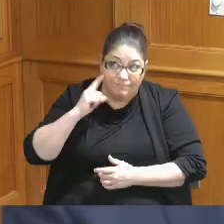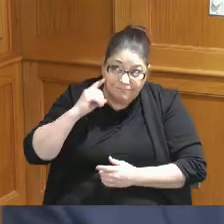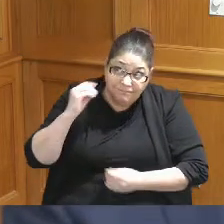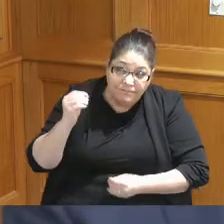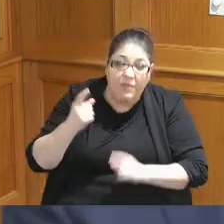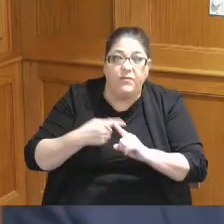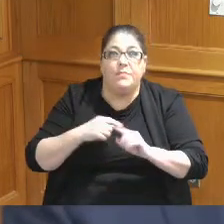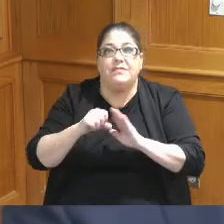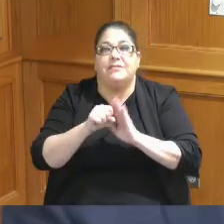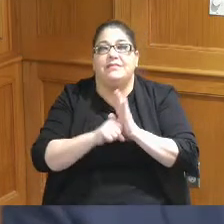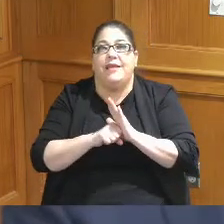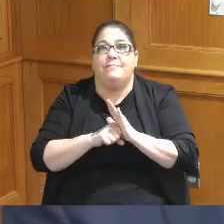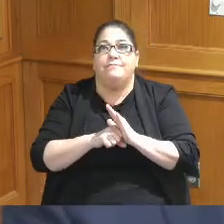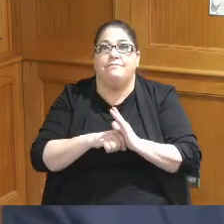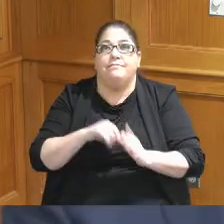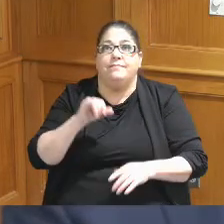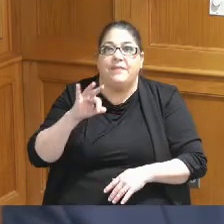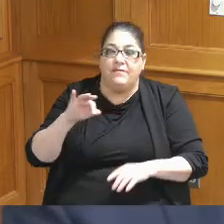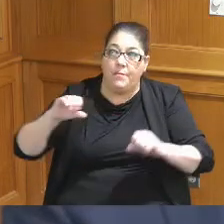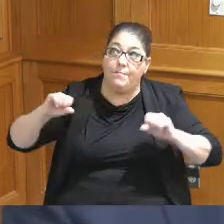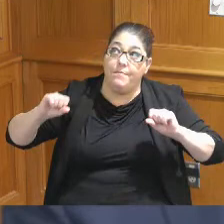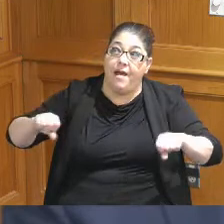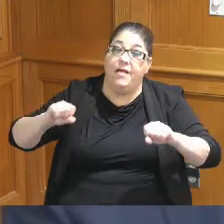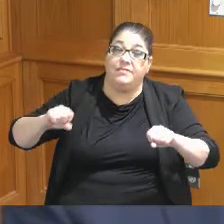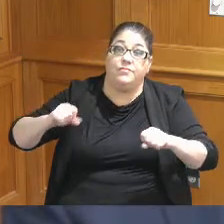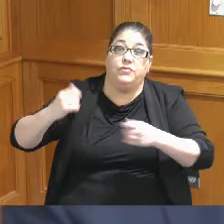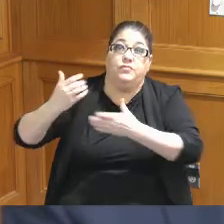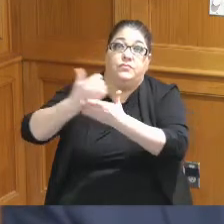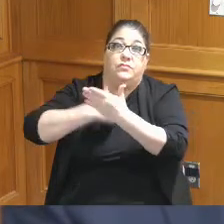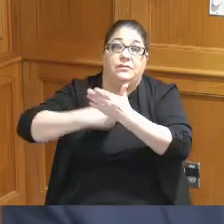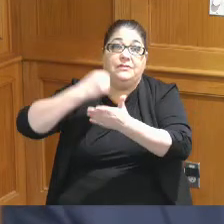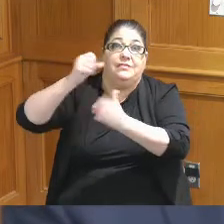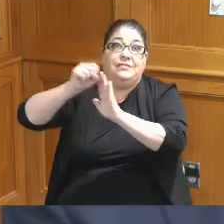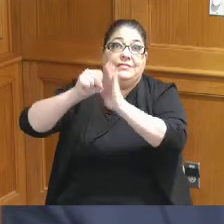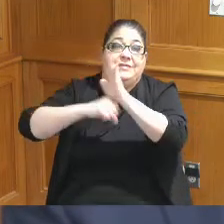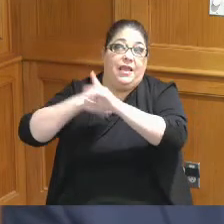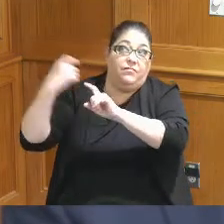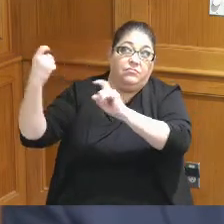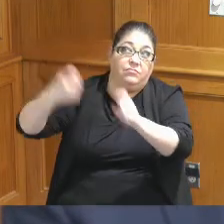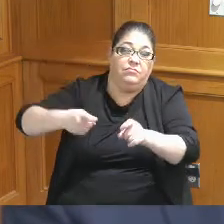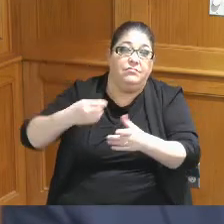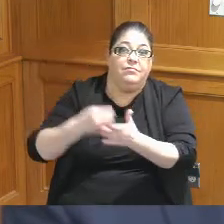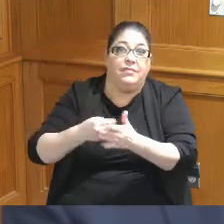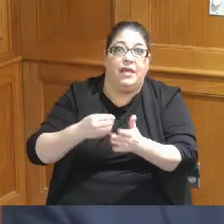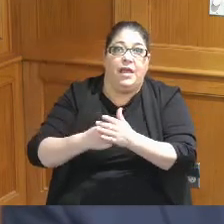from the state so if there is a potential to have the state participate in a very significant way